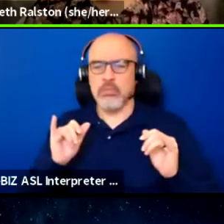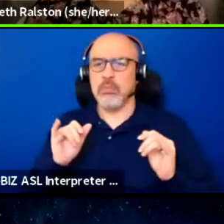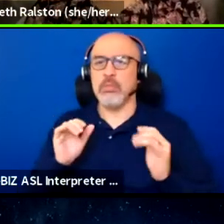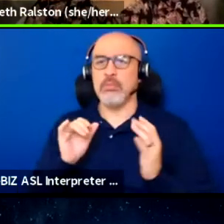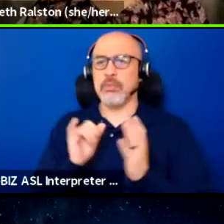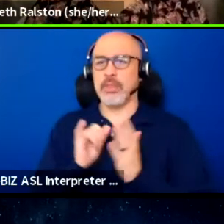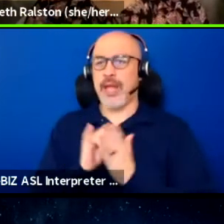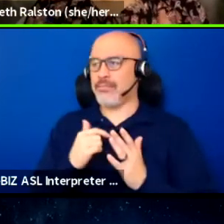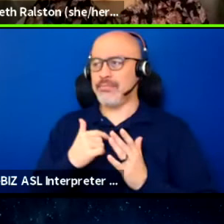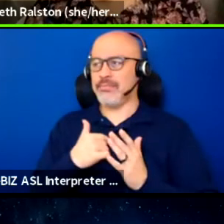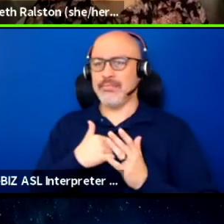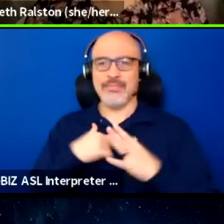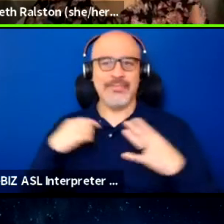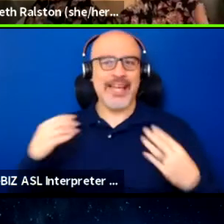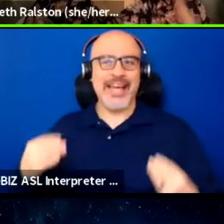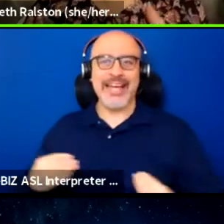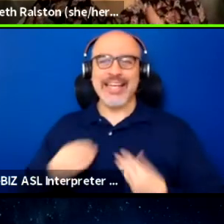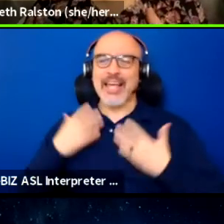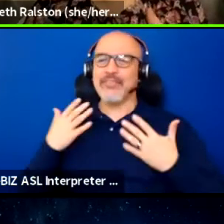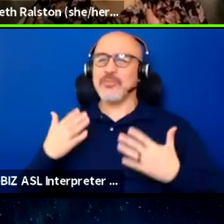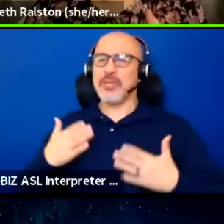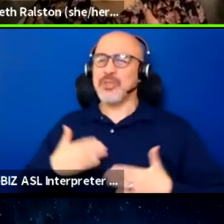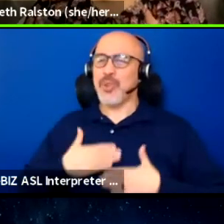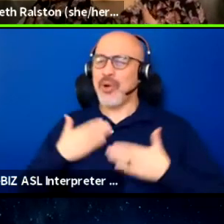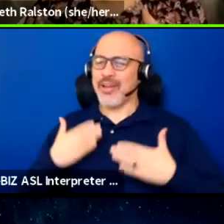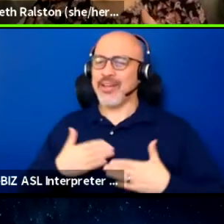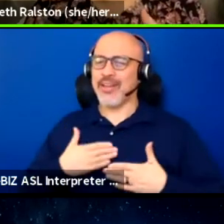and it allows me to be connected to other people,